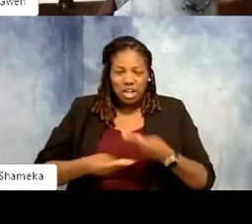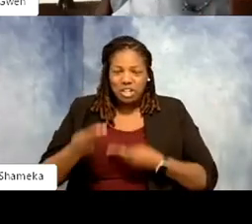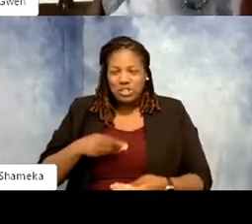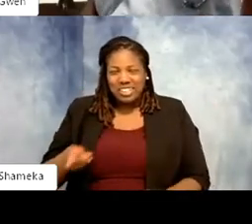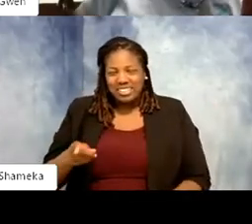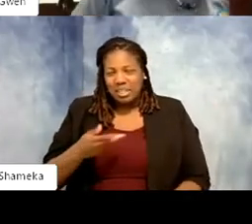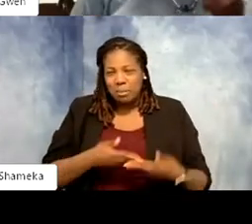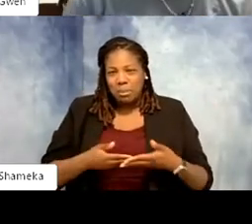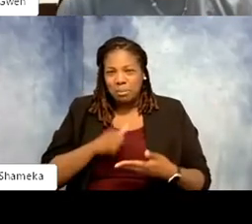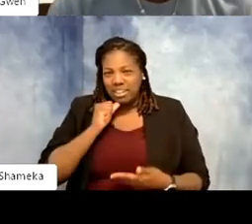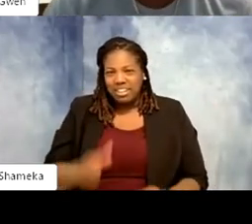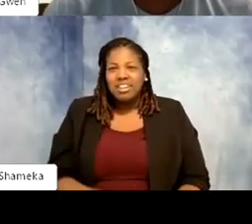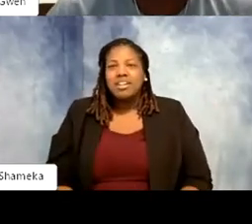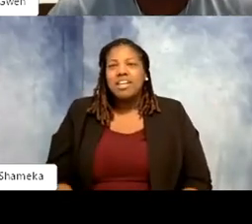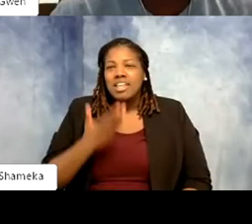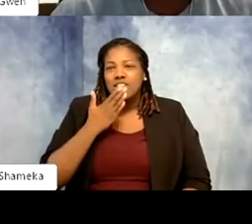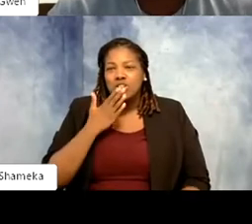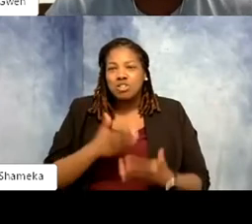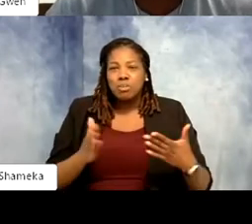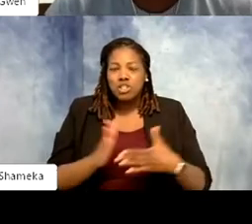Shellie: But thank you, really Gwen, for sharing that message. It's,